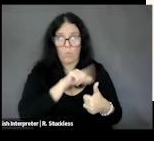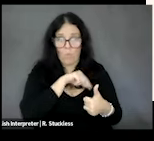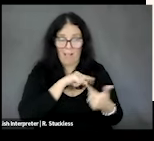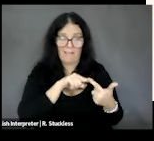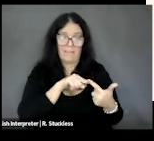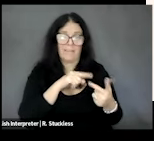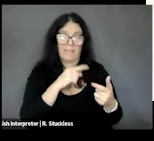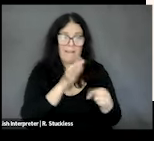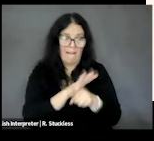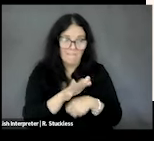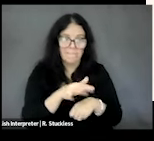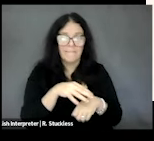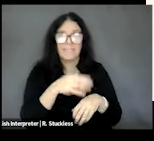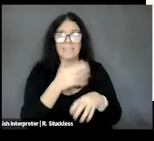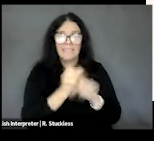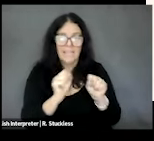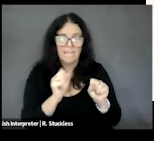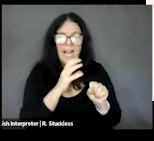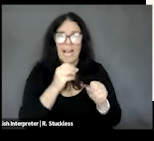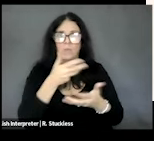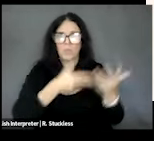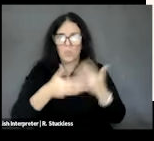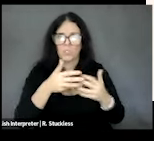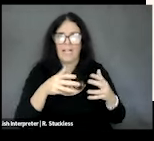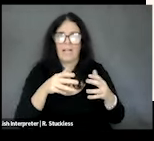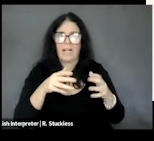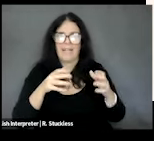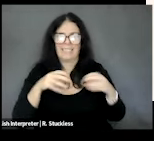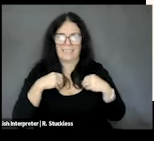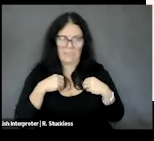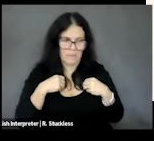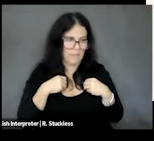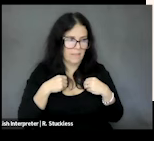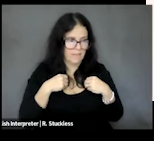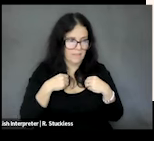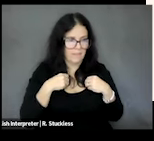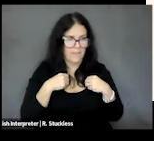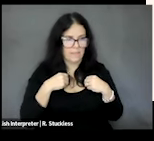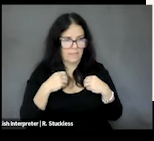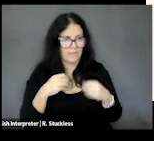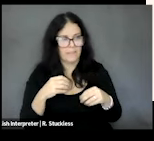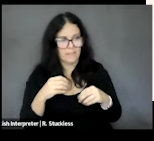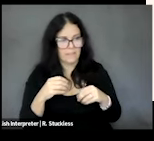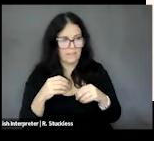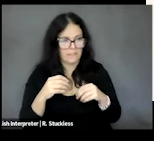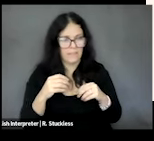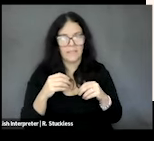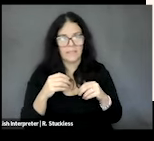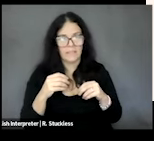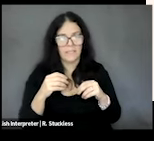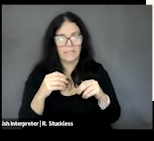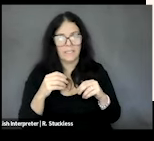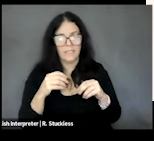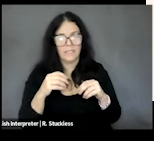and social-cultural acceptability is available and accessible for as well as utilized satisfactorily by